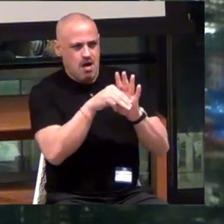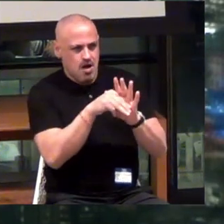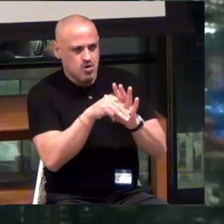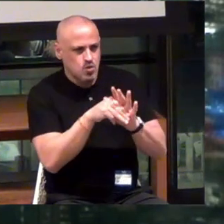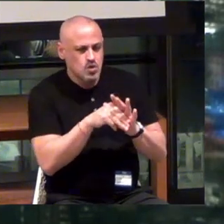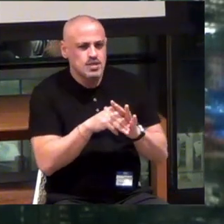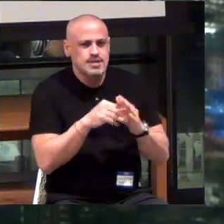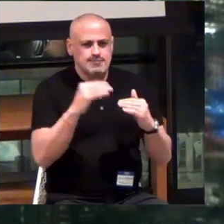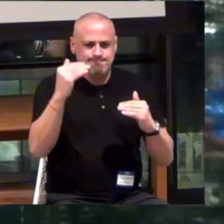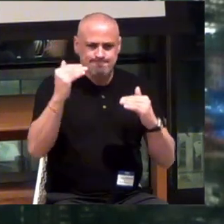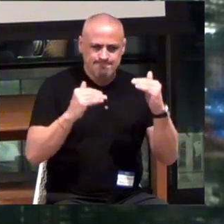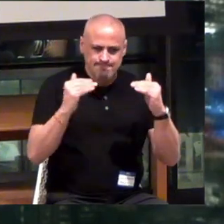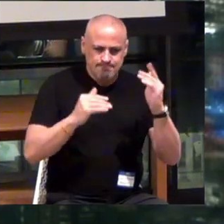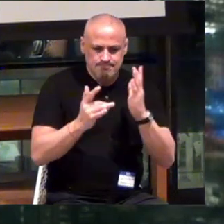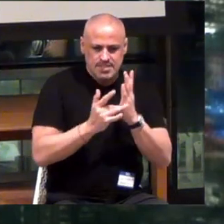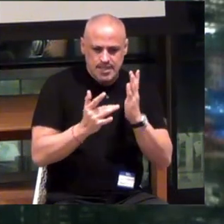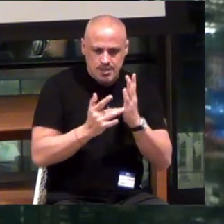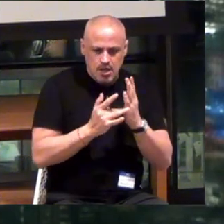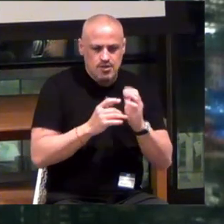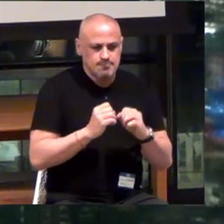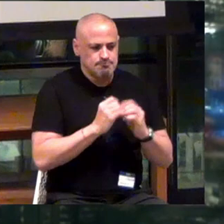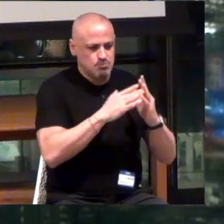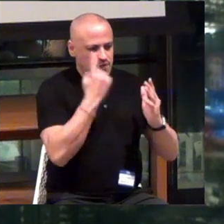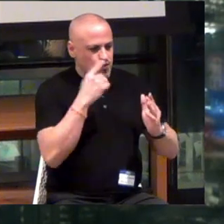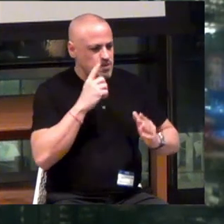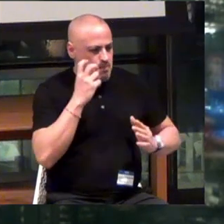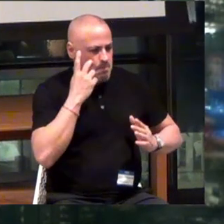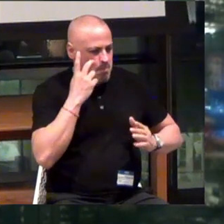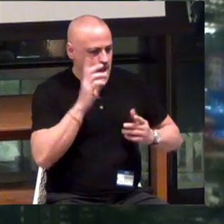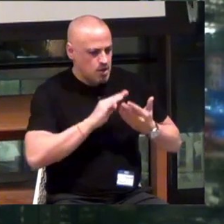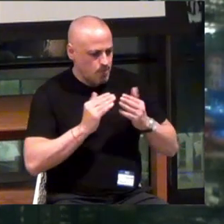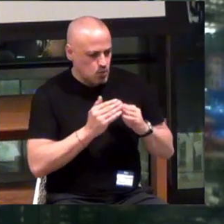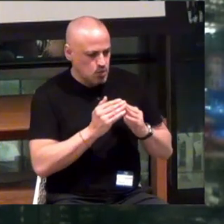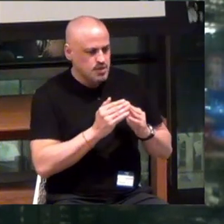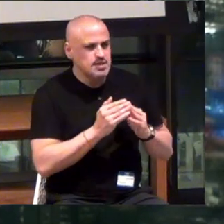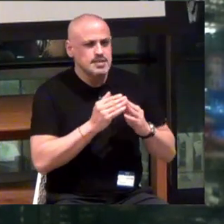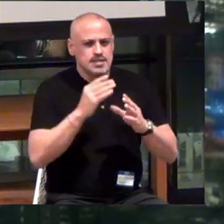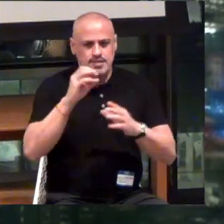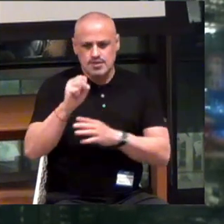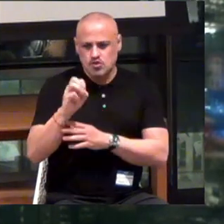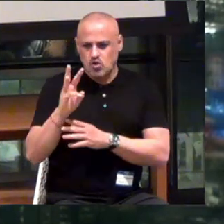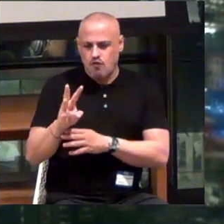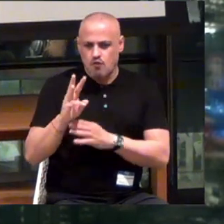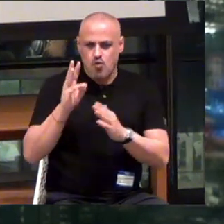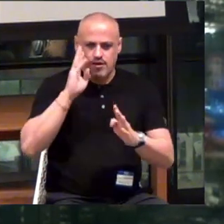leveraged technology that was built for the blind community, into software enterprise solutions.